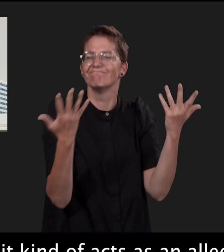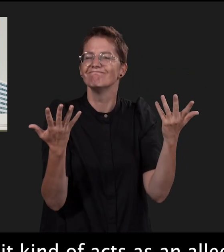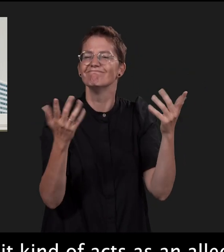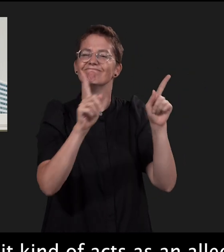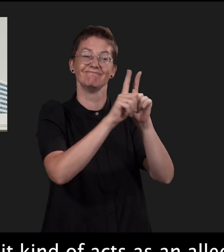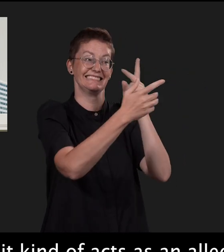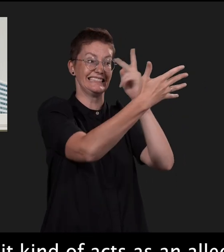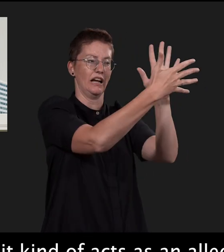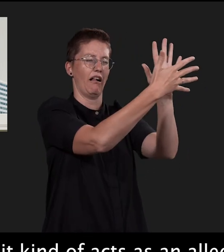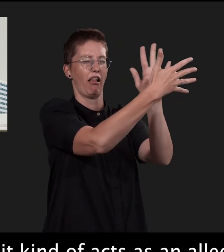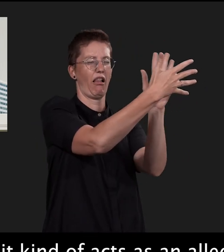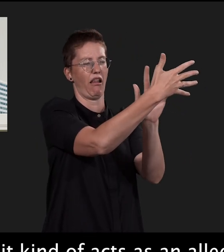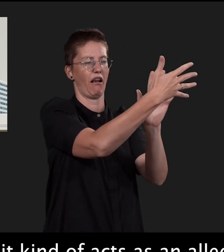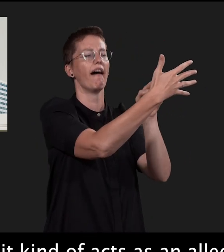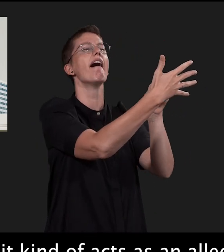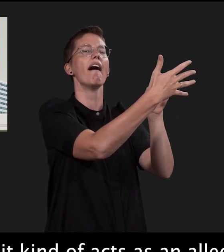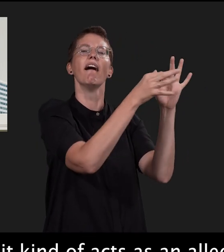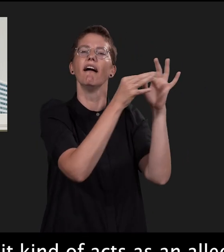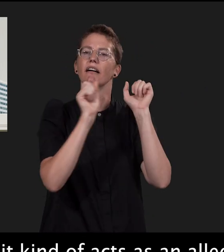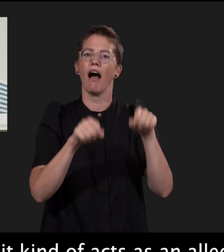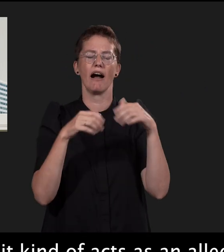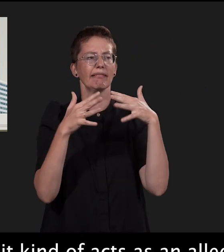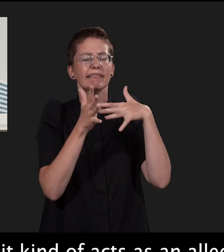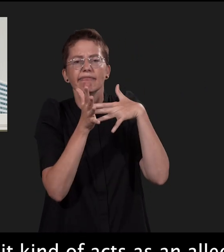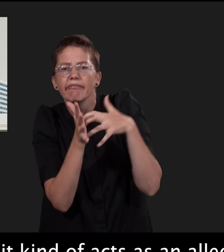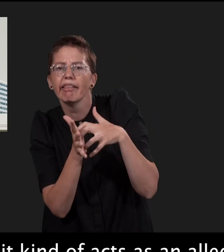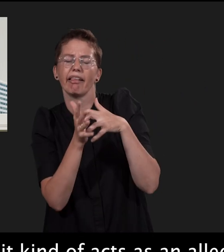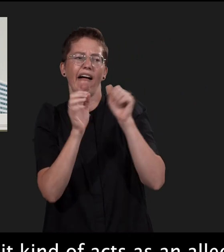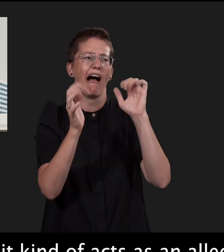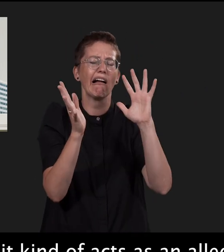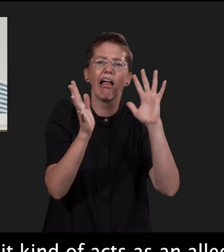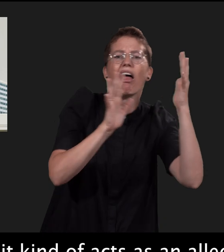but it kind of acts as an allegory for fragility, peace, you know,